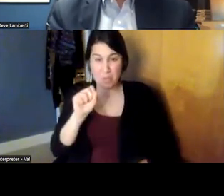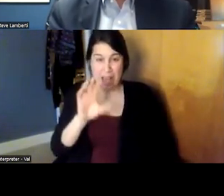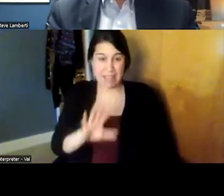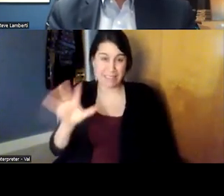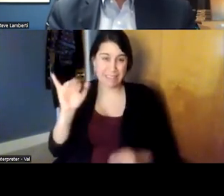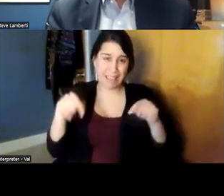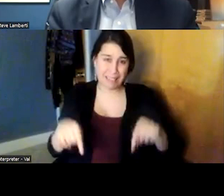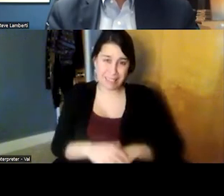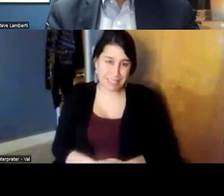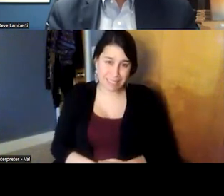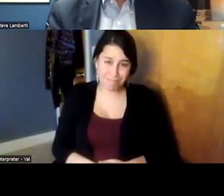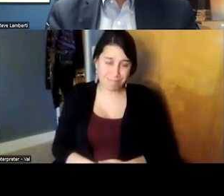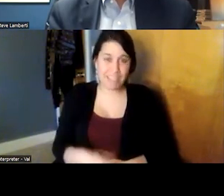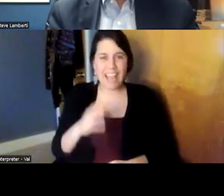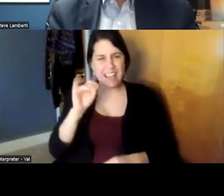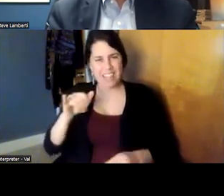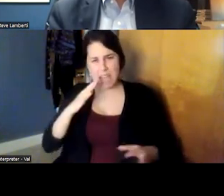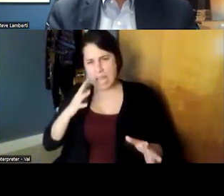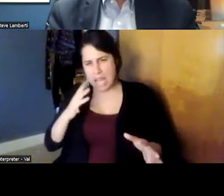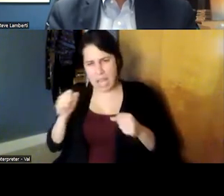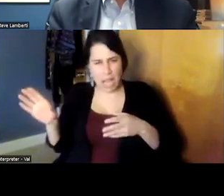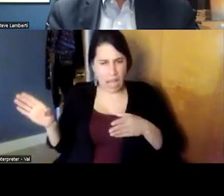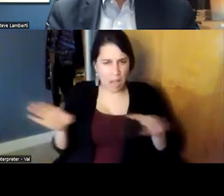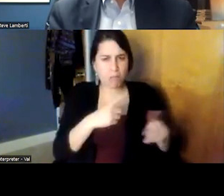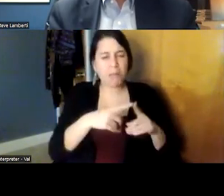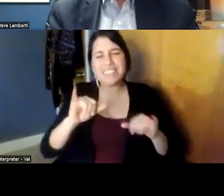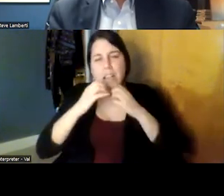was really preserving of people's health as well as promoting of people's health